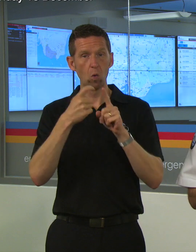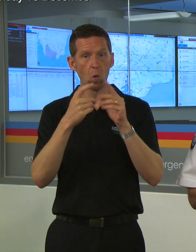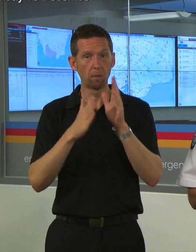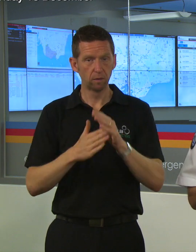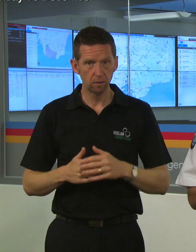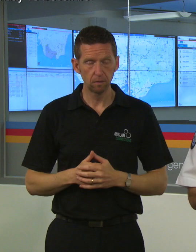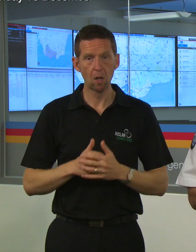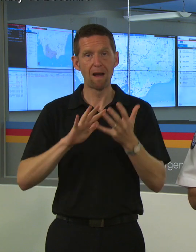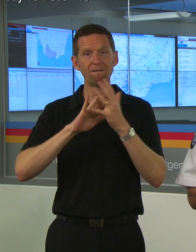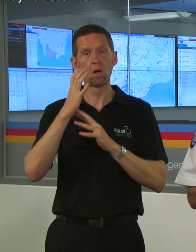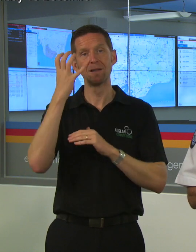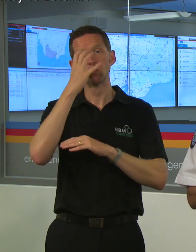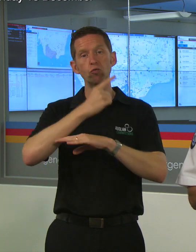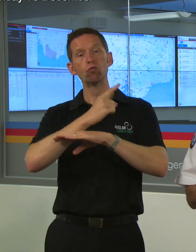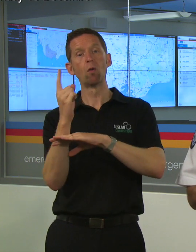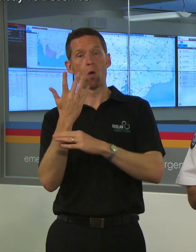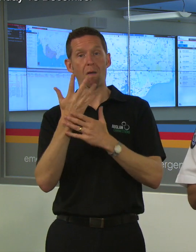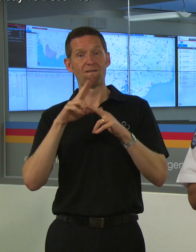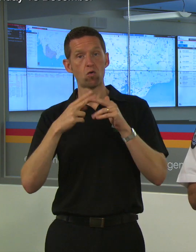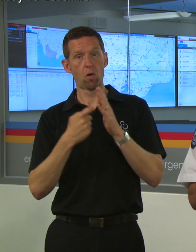the fire danger ratings for Friday are severe in